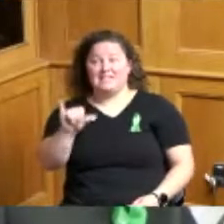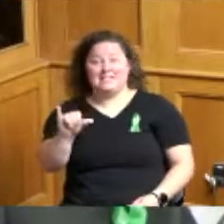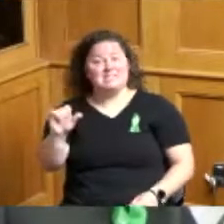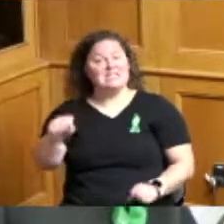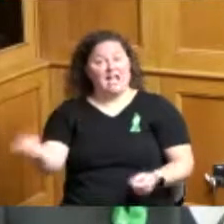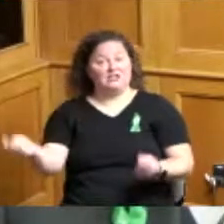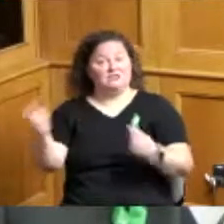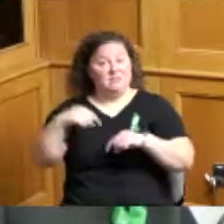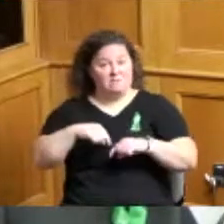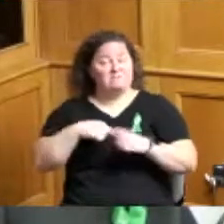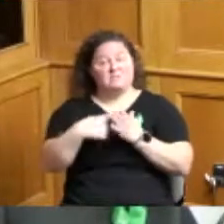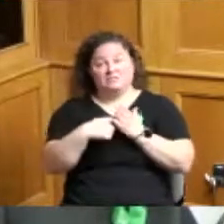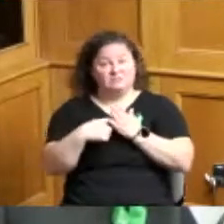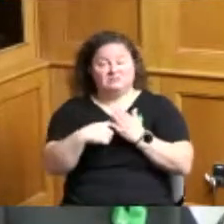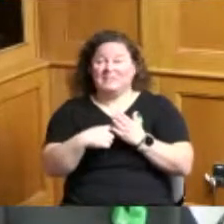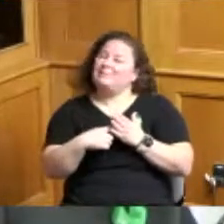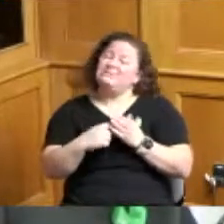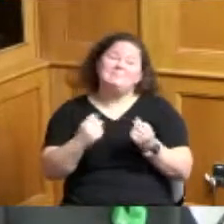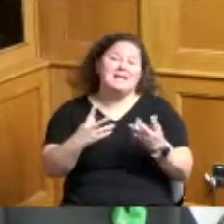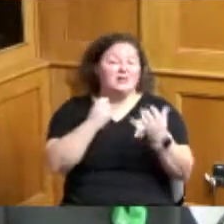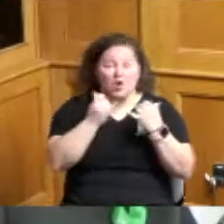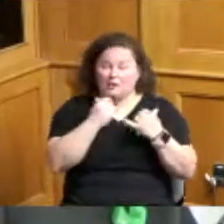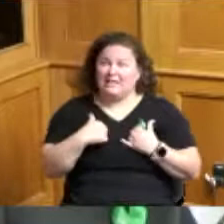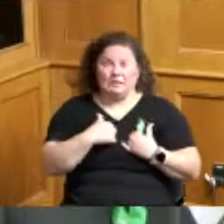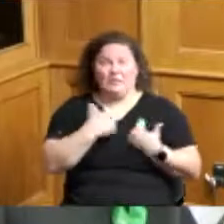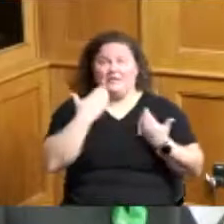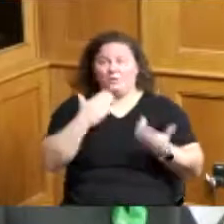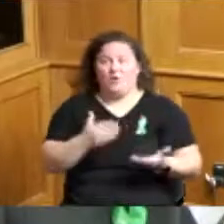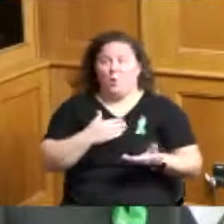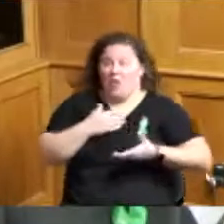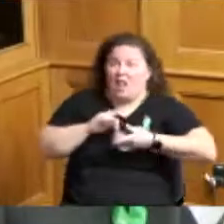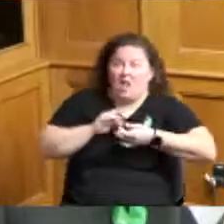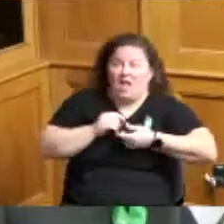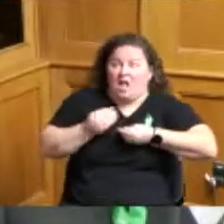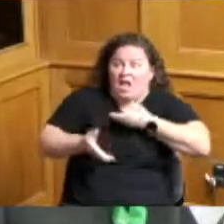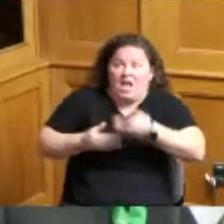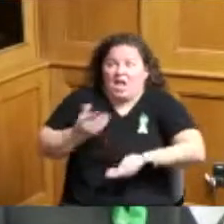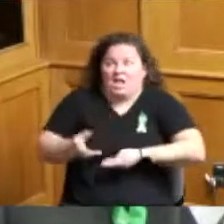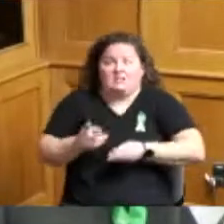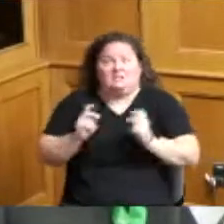on this and it's really hard Chris Harding just re-entered the room and he's been taking the calls